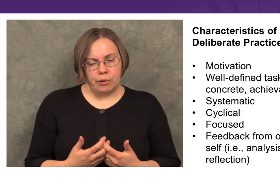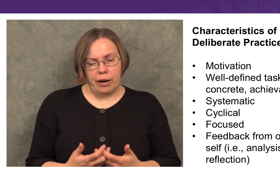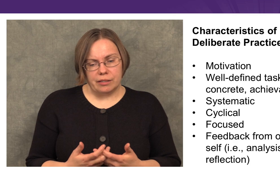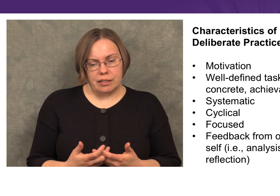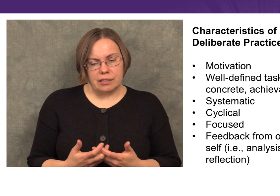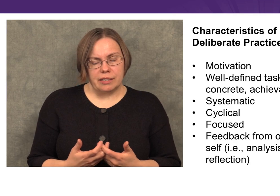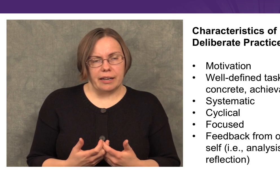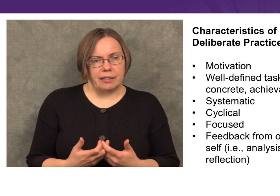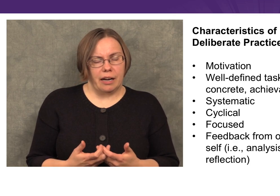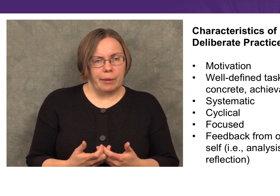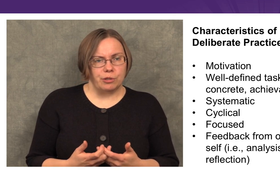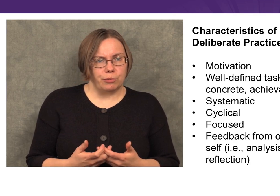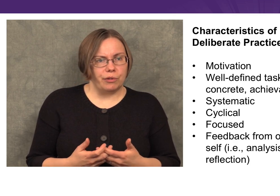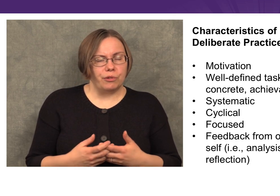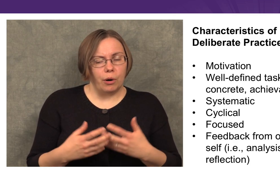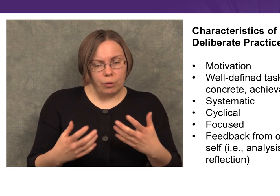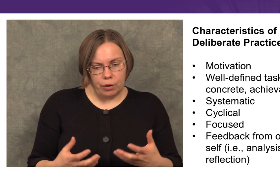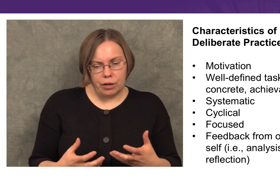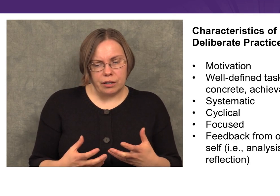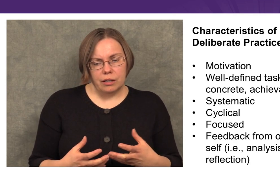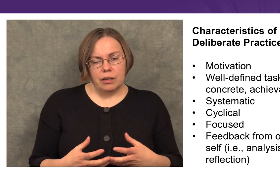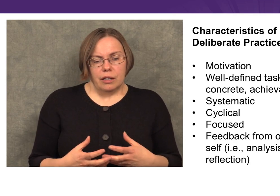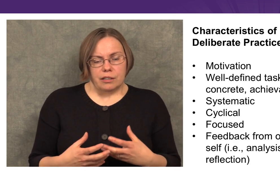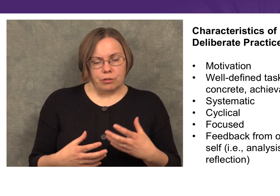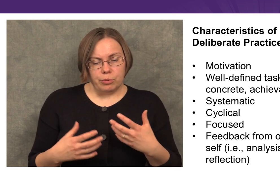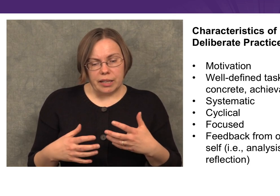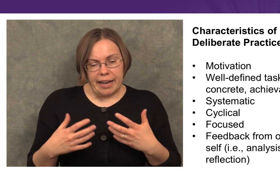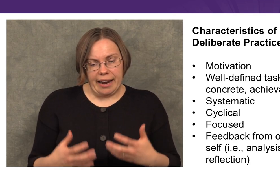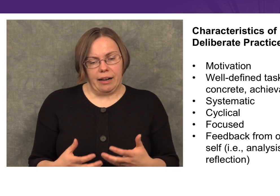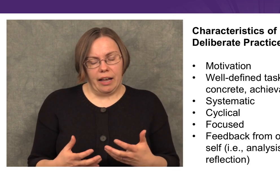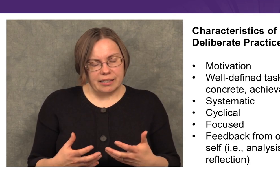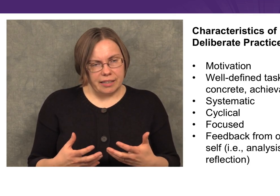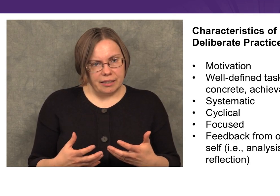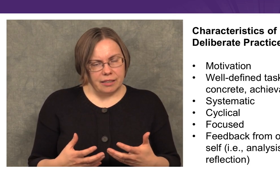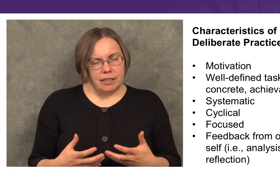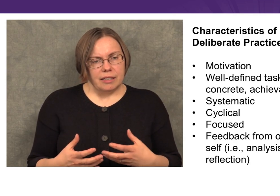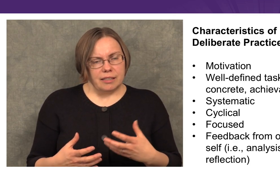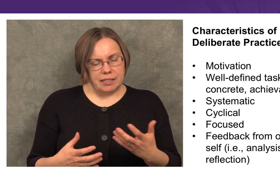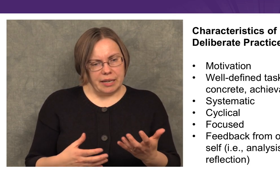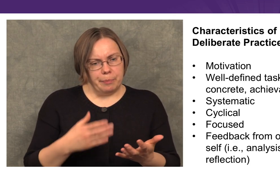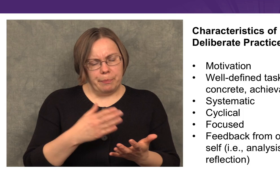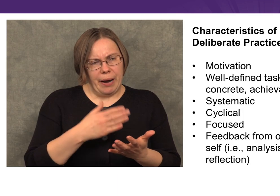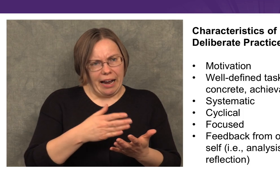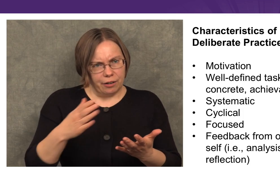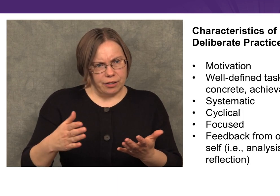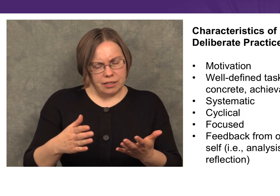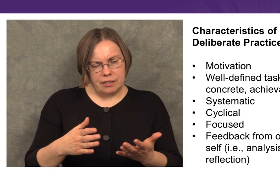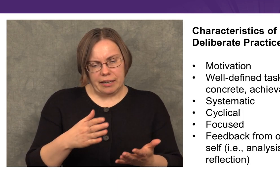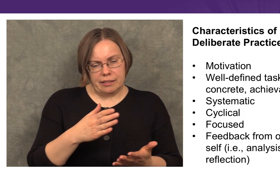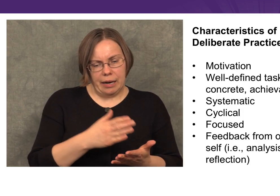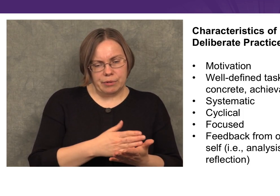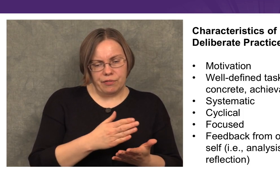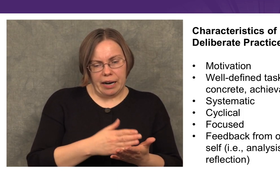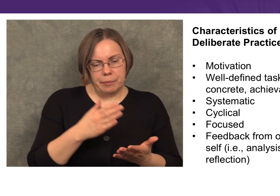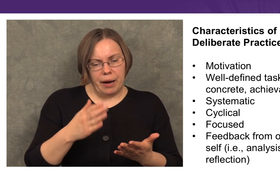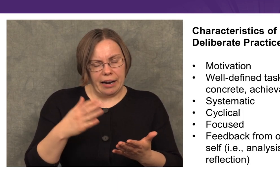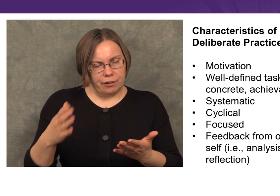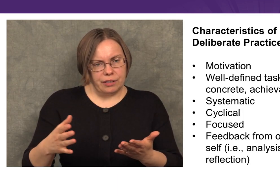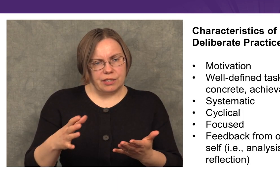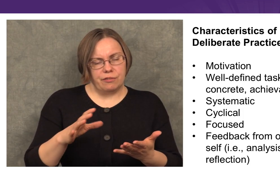It requires us to take the time to review our work, to really analyze it, to see patterns, to take the time to find patterns,